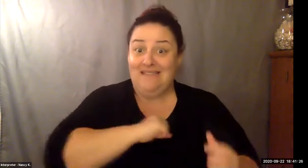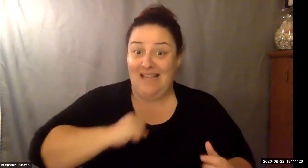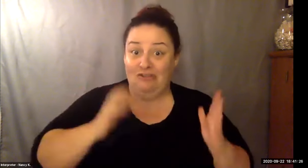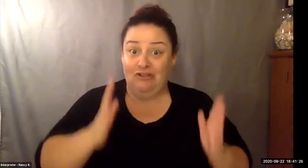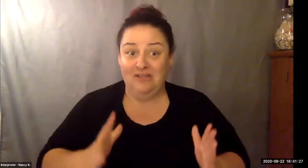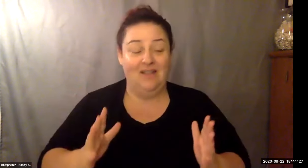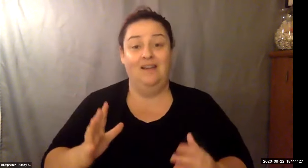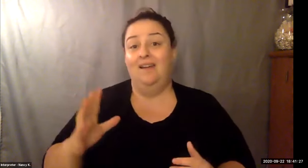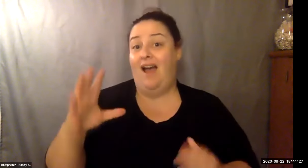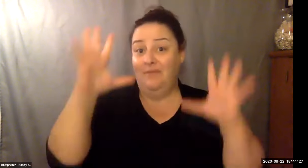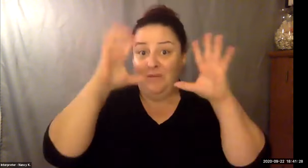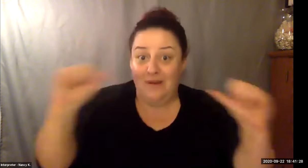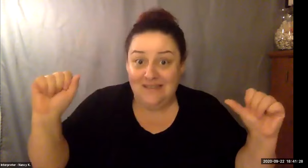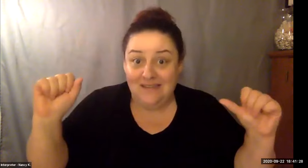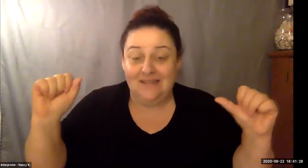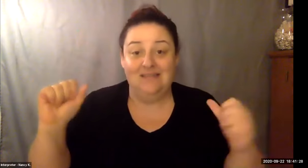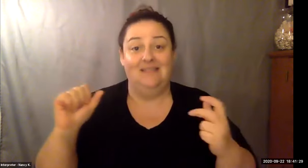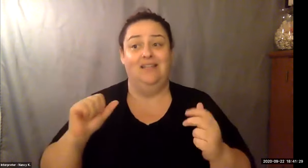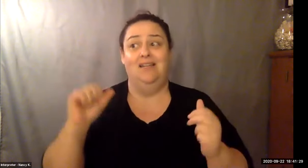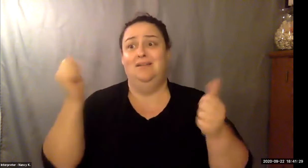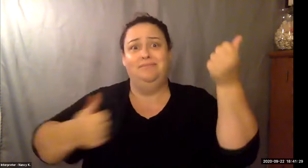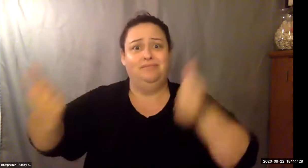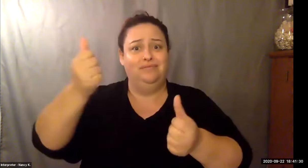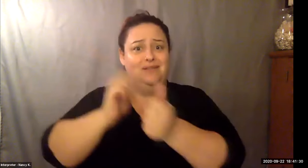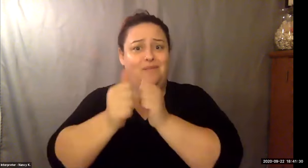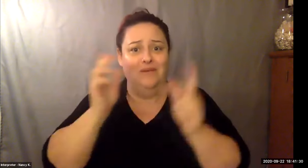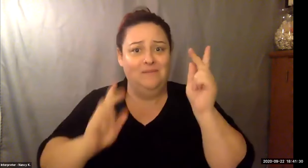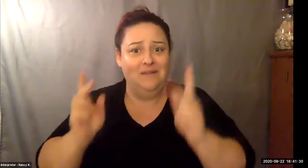Keith Wolling: You got to learn to be sympathetic understand the person that you're talking to.